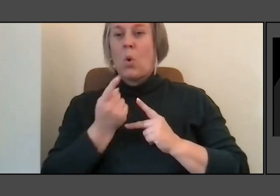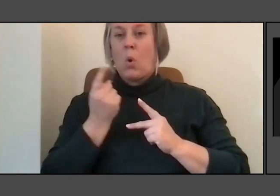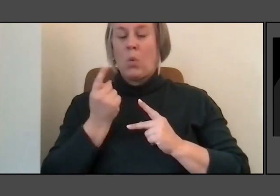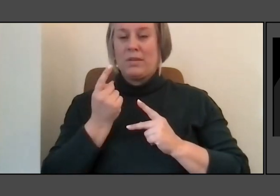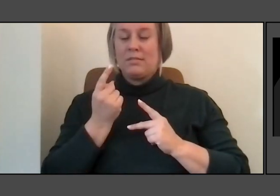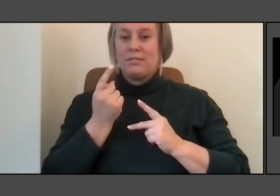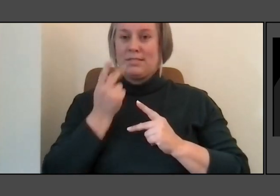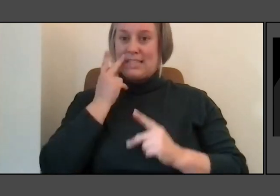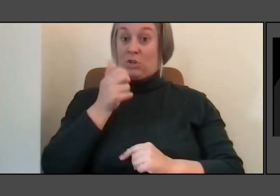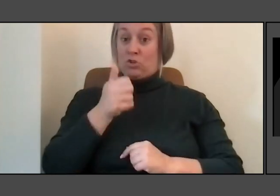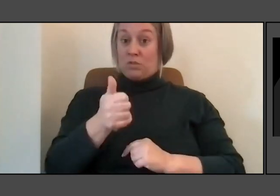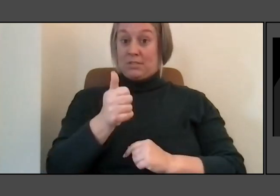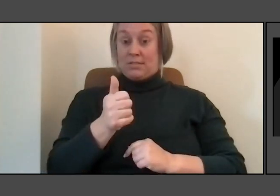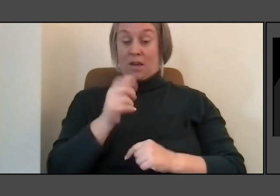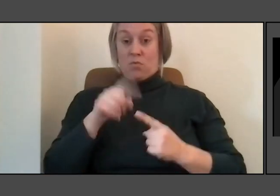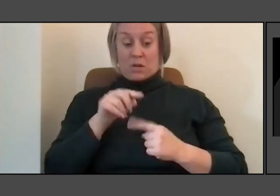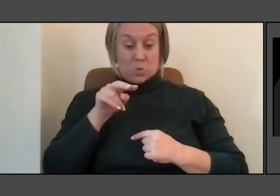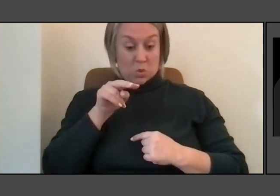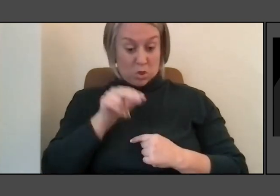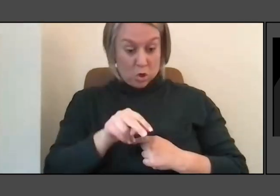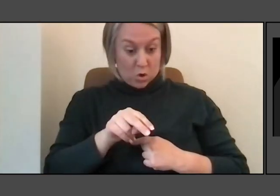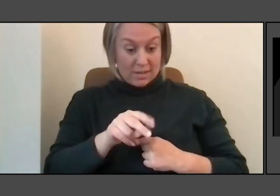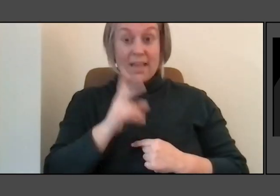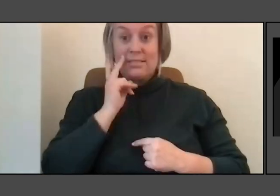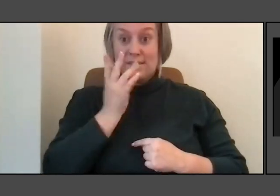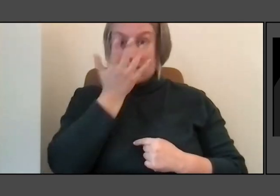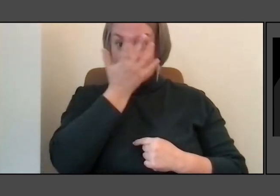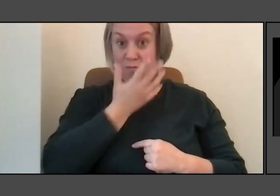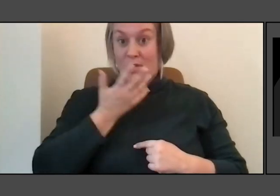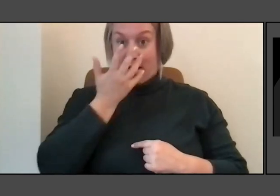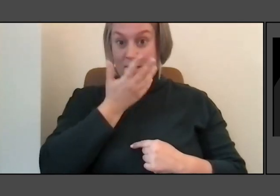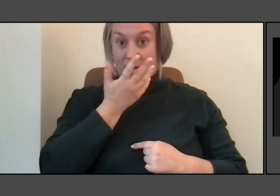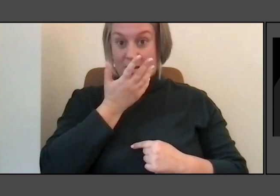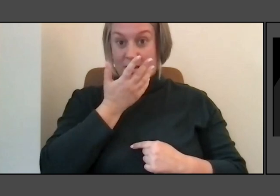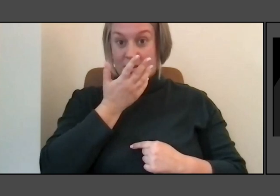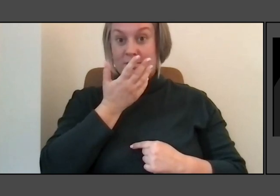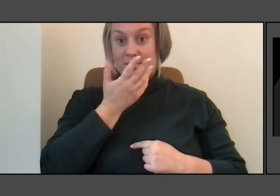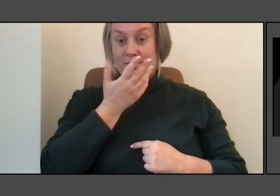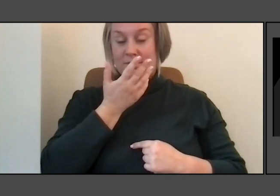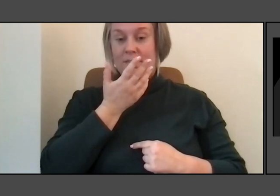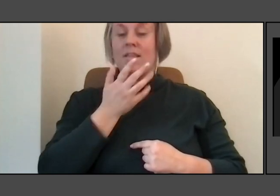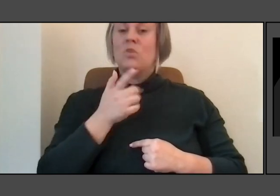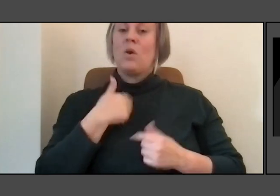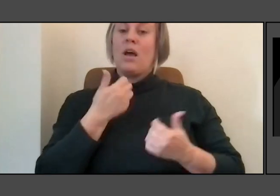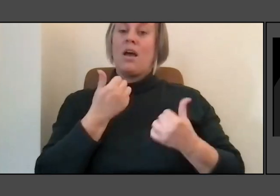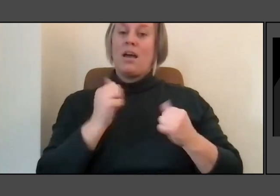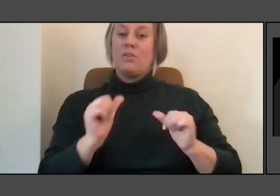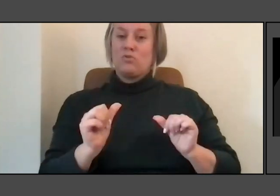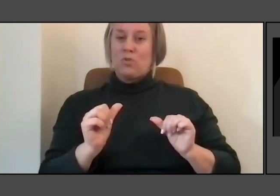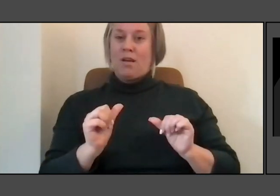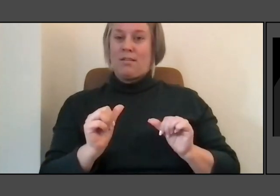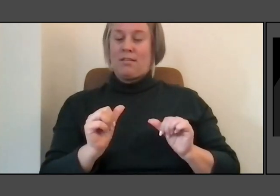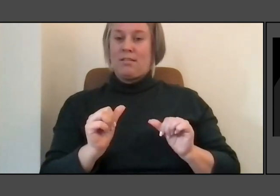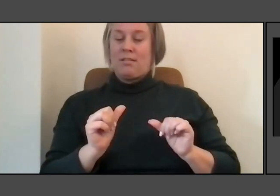And in a way I feel I create pieces that they're not complete until you start interacting with it,